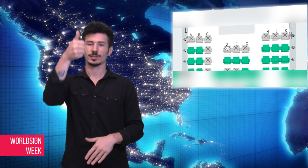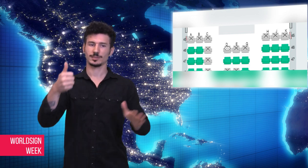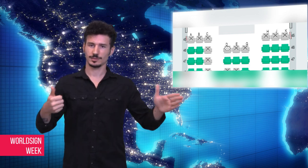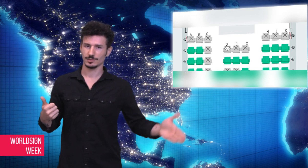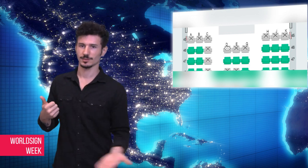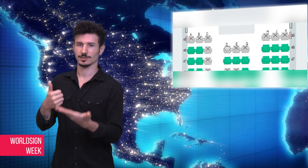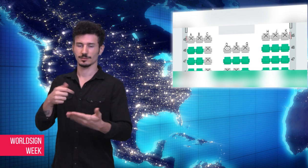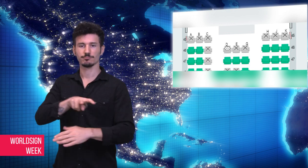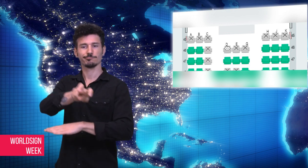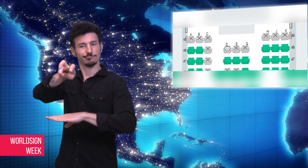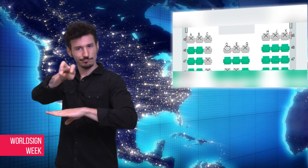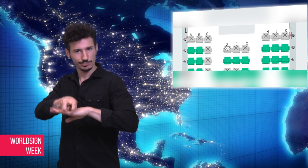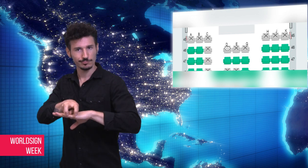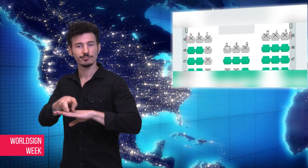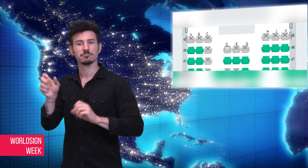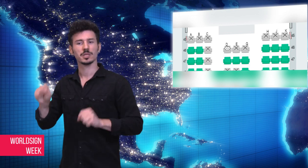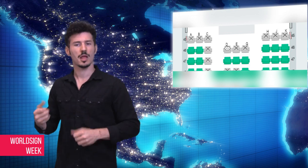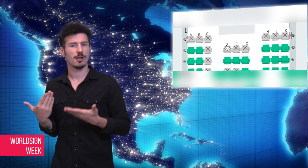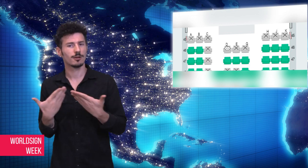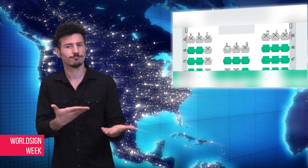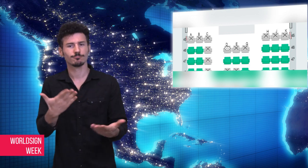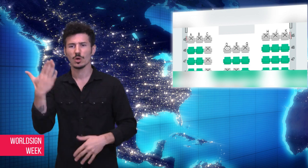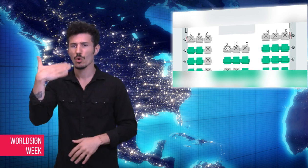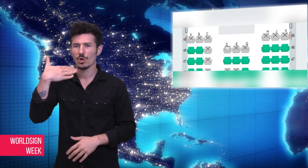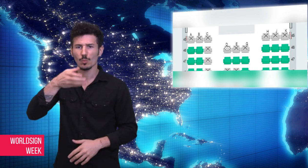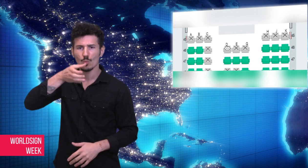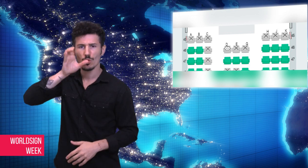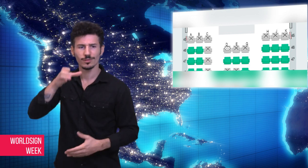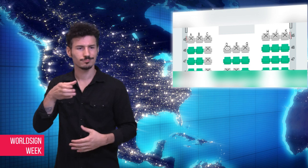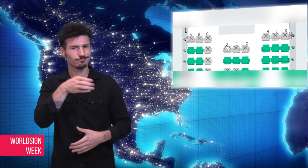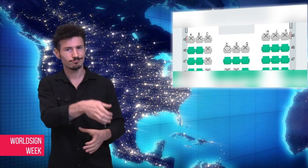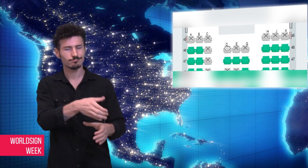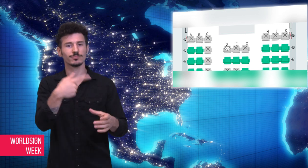travelling with infants by offering them priority